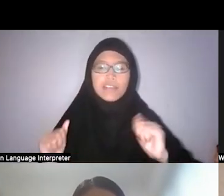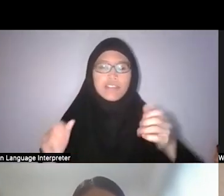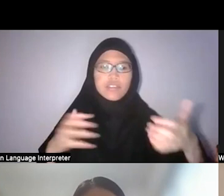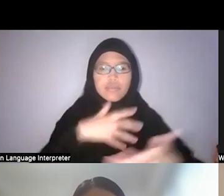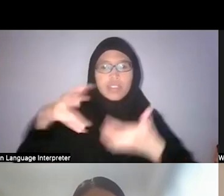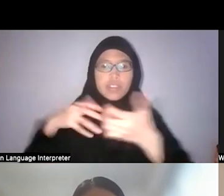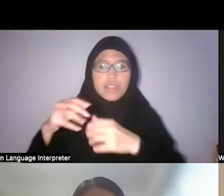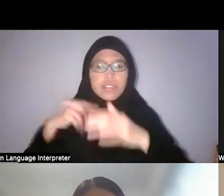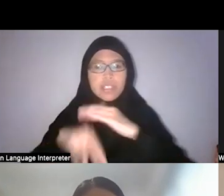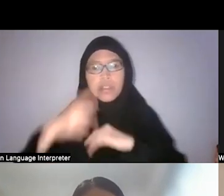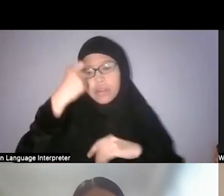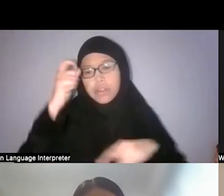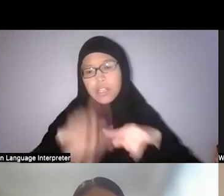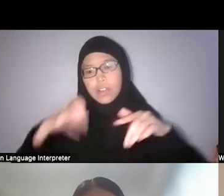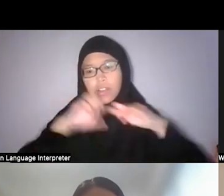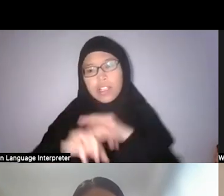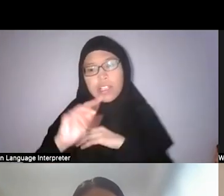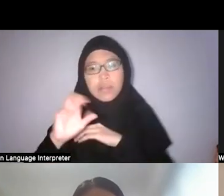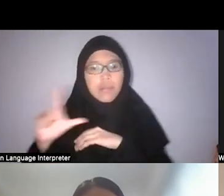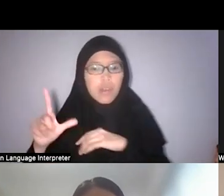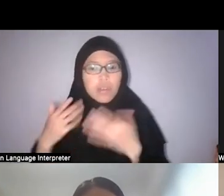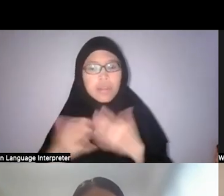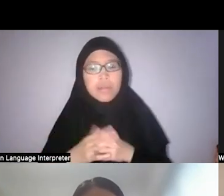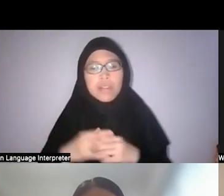so maybe nature is another substitute or alternative to that.